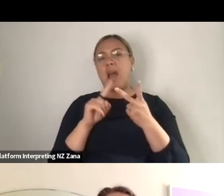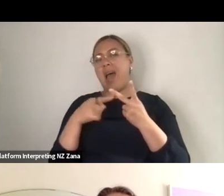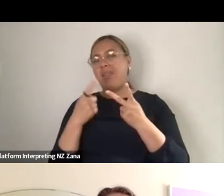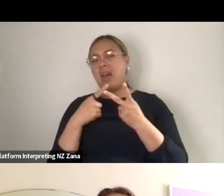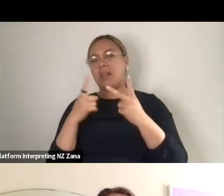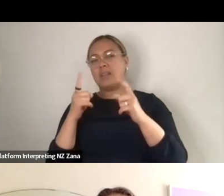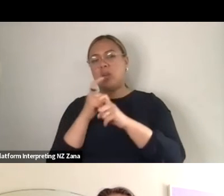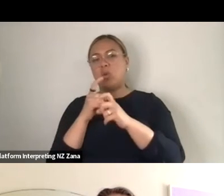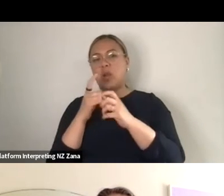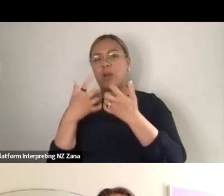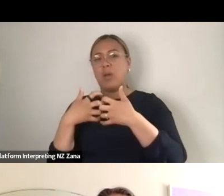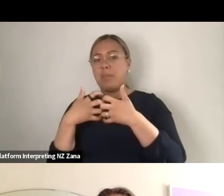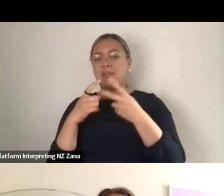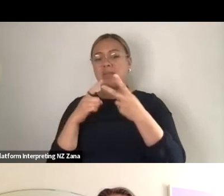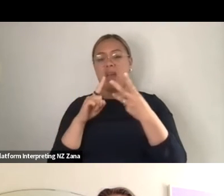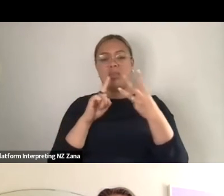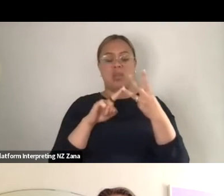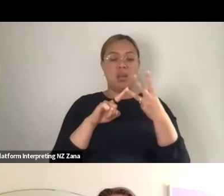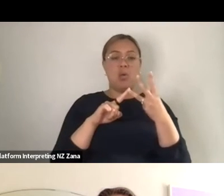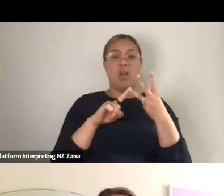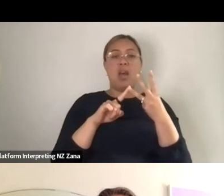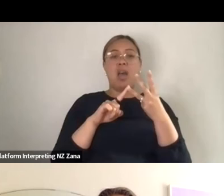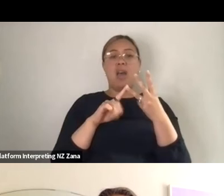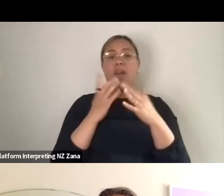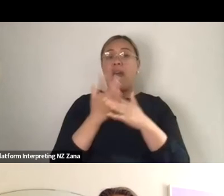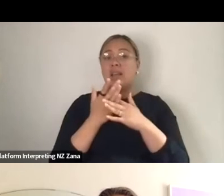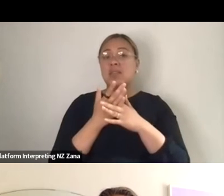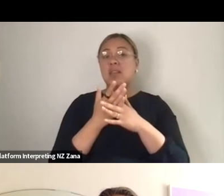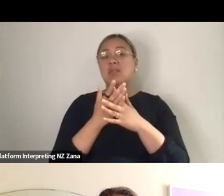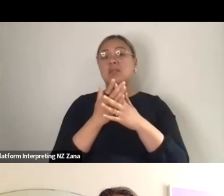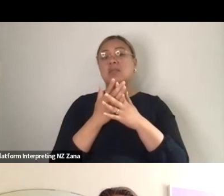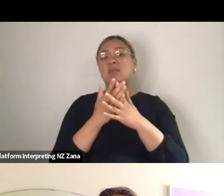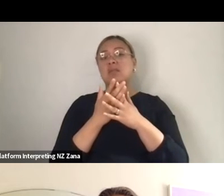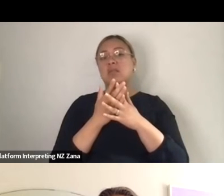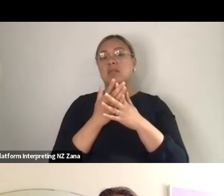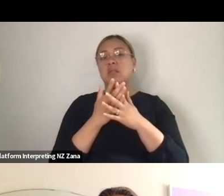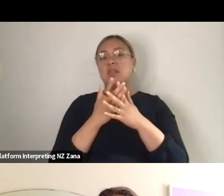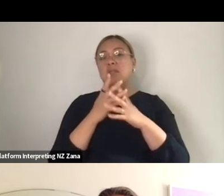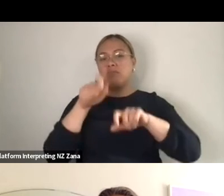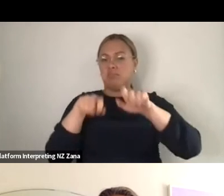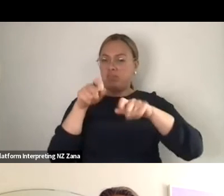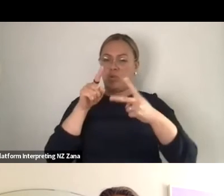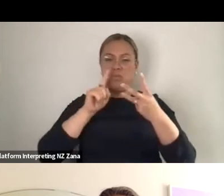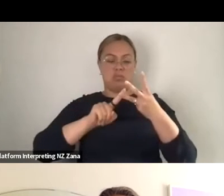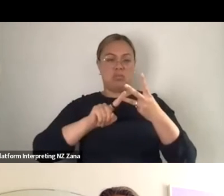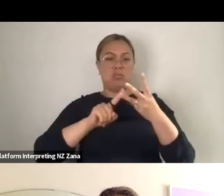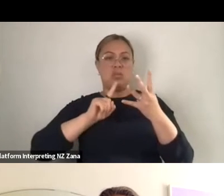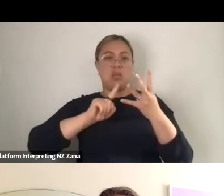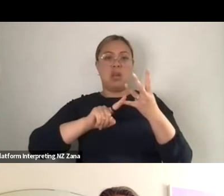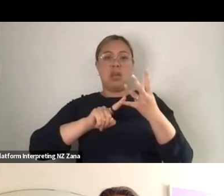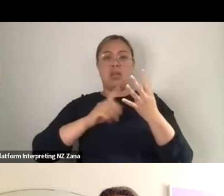and then we have access riders that go alongside that and then we often have access handbooks kind